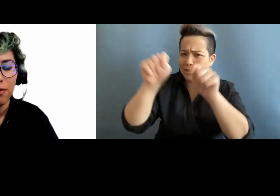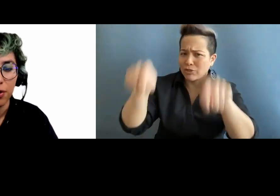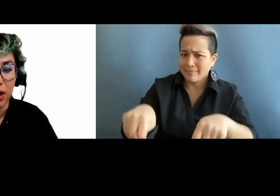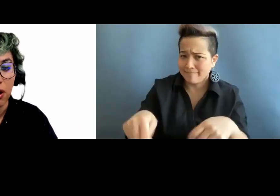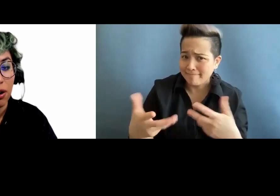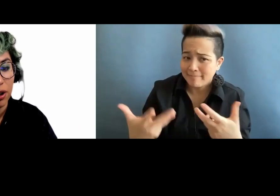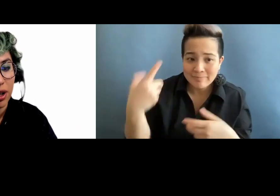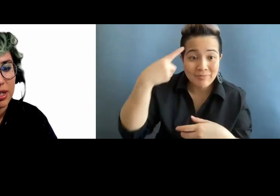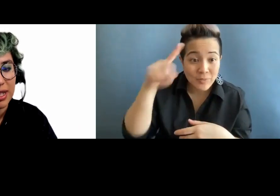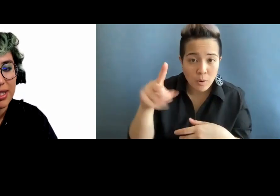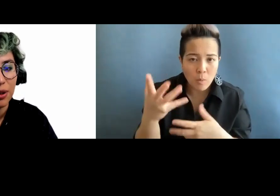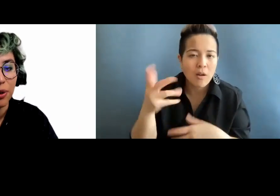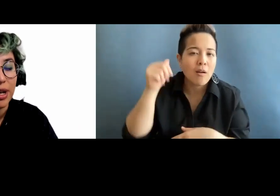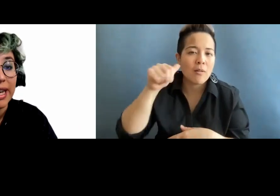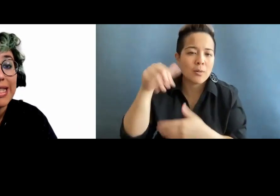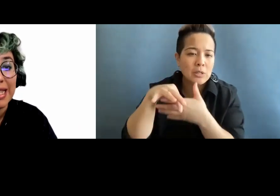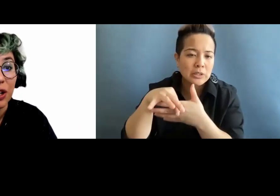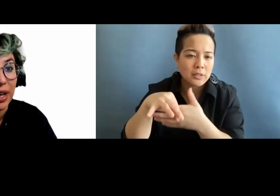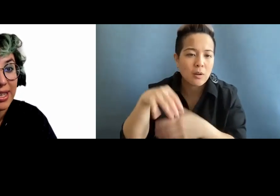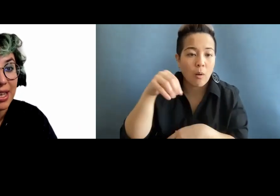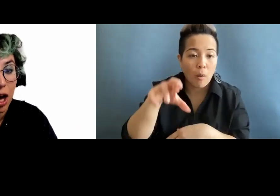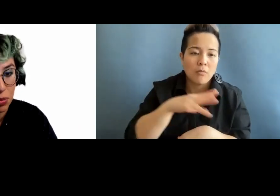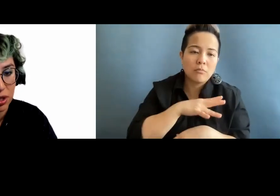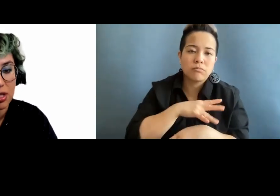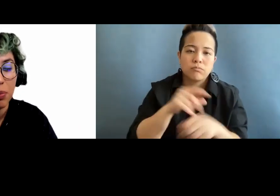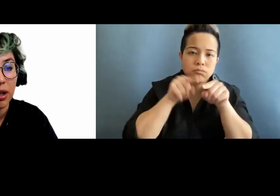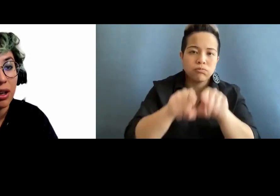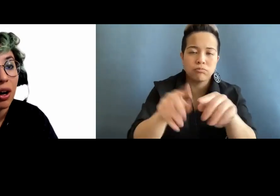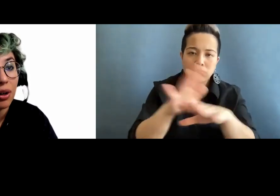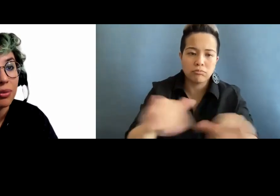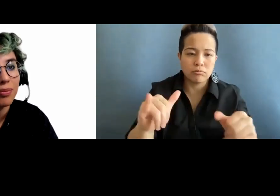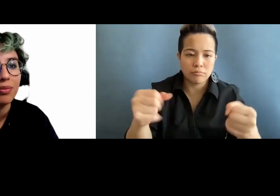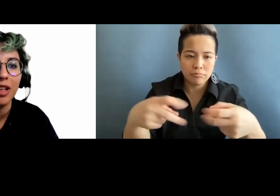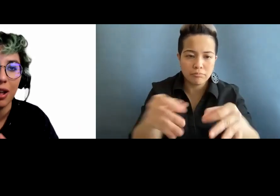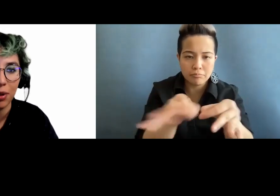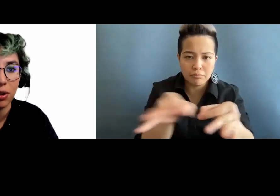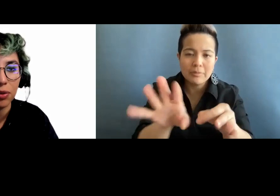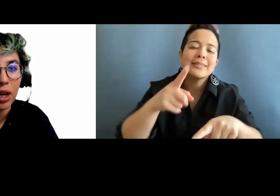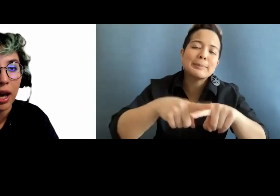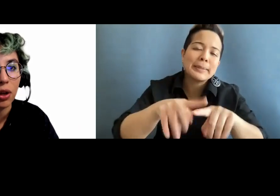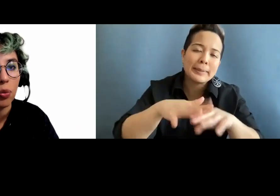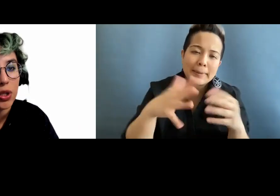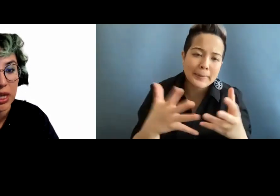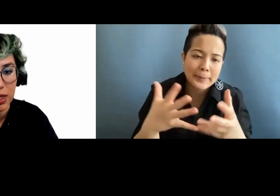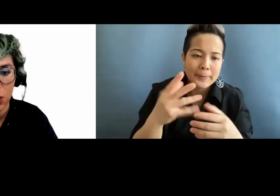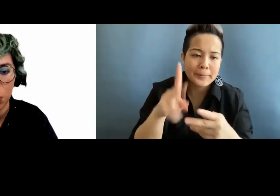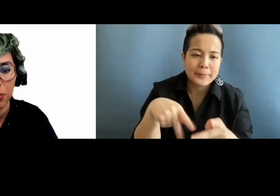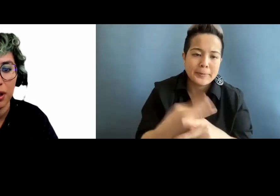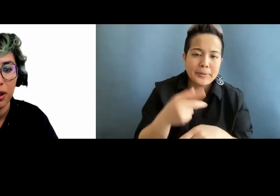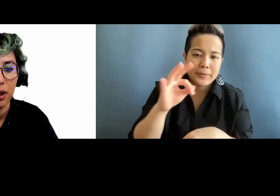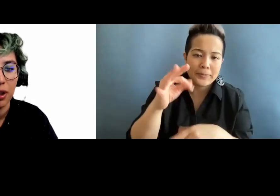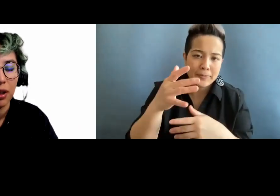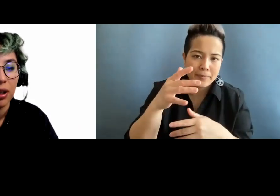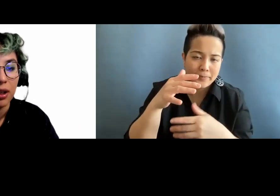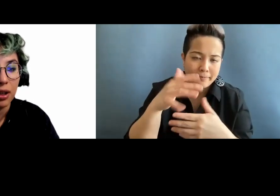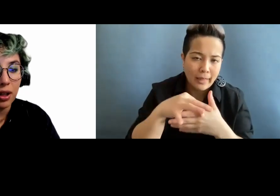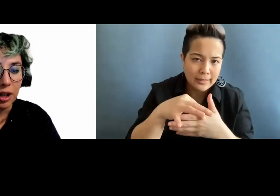for the audio content or a synchronized captions, depending on the level of WCAG you want to get to.